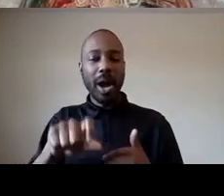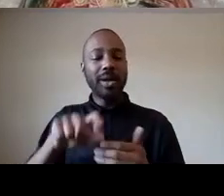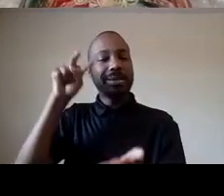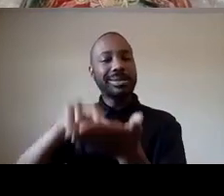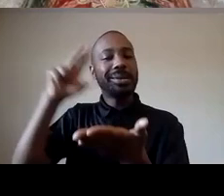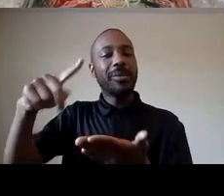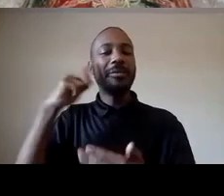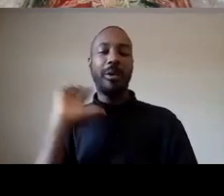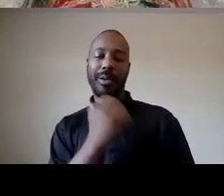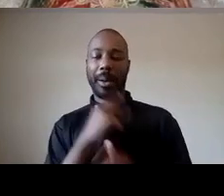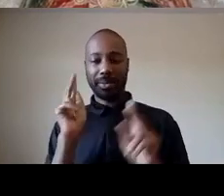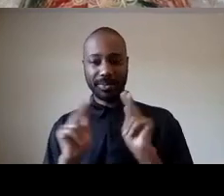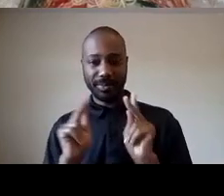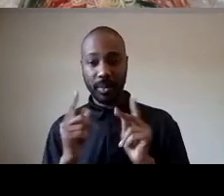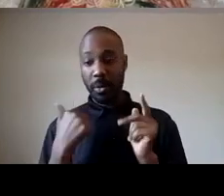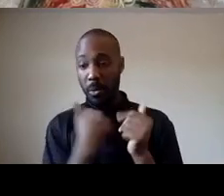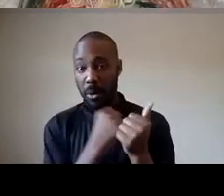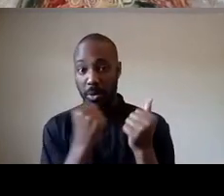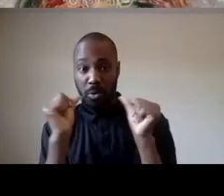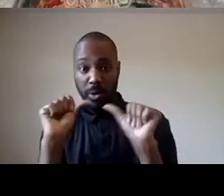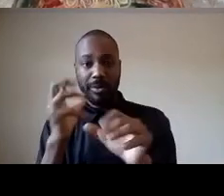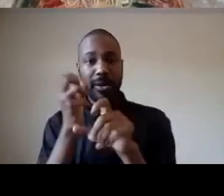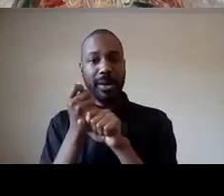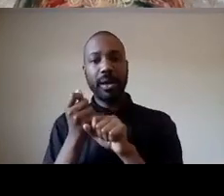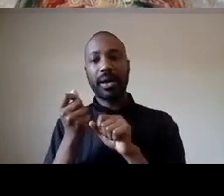we were trying to get the release